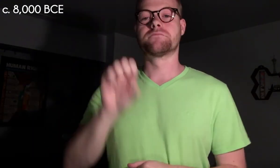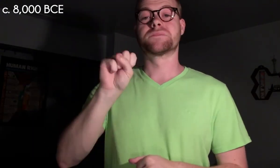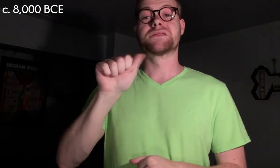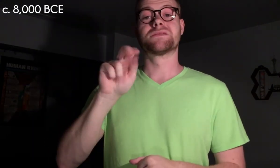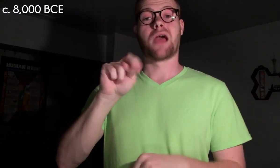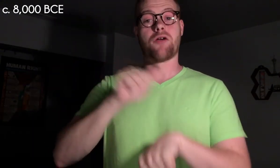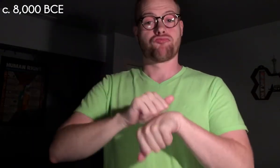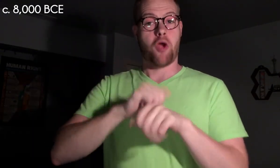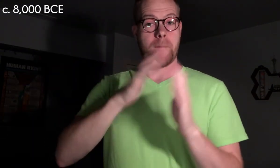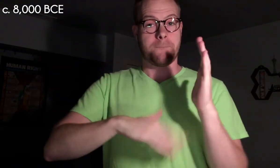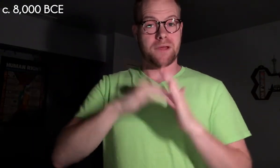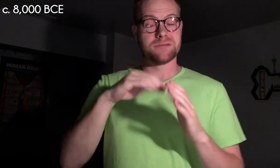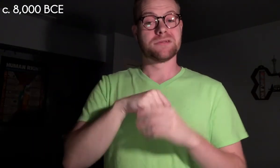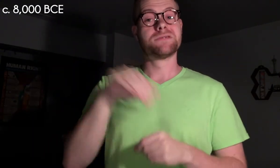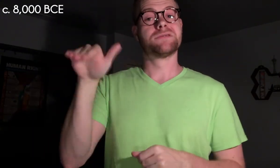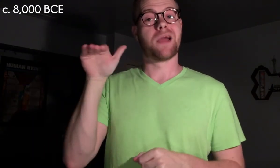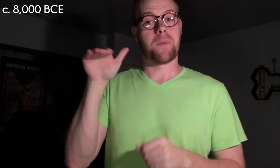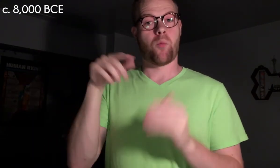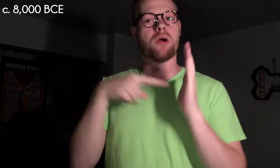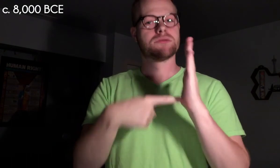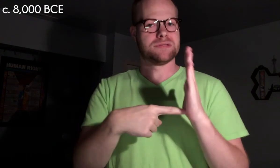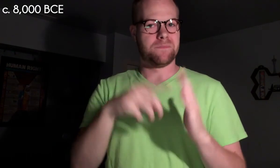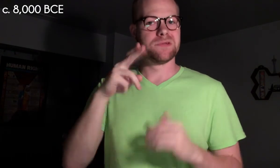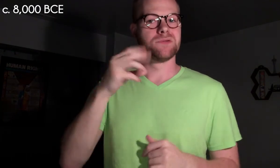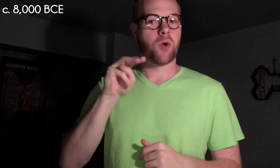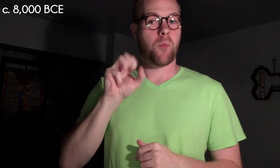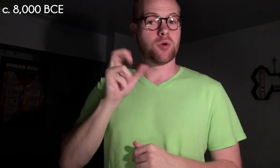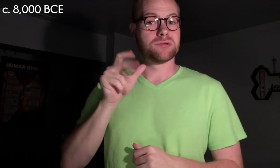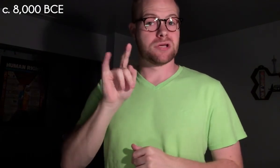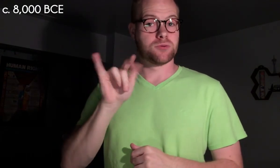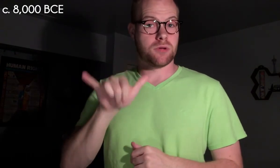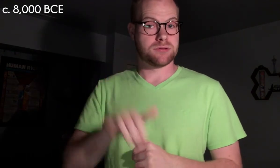c. 8,000 BCE San rock paintings in Zimbabwe depict homosexuality.